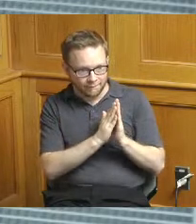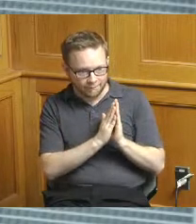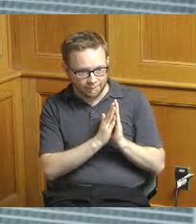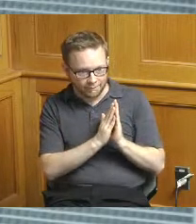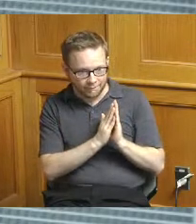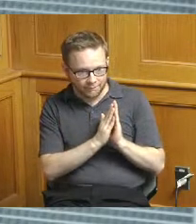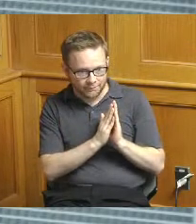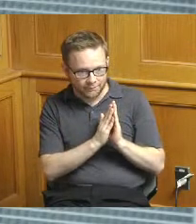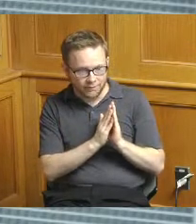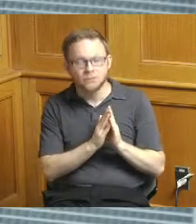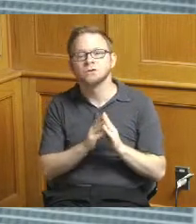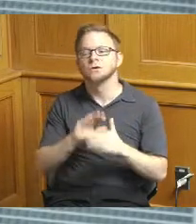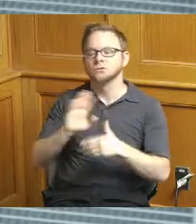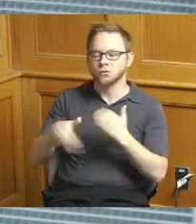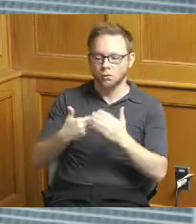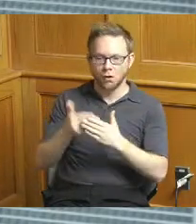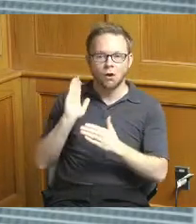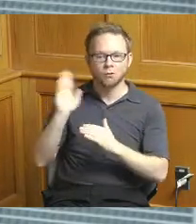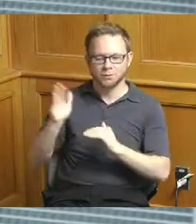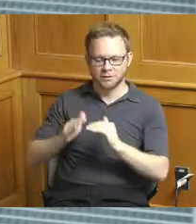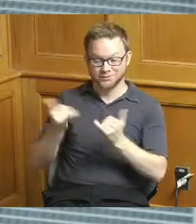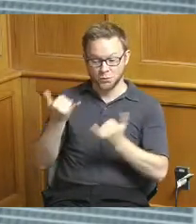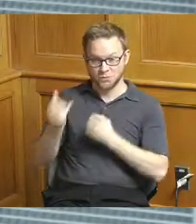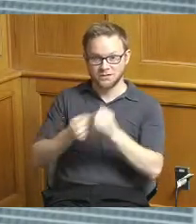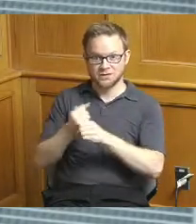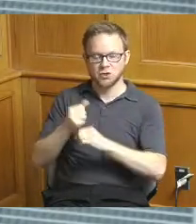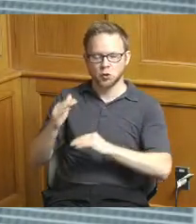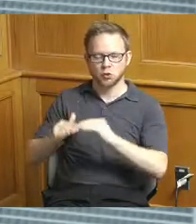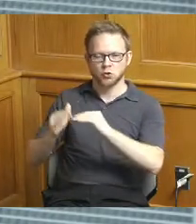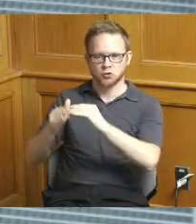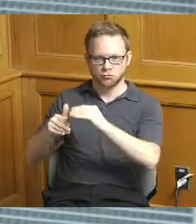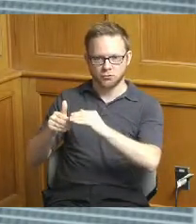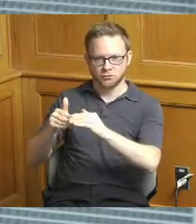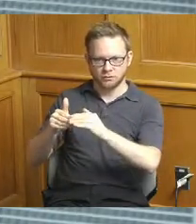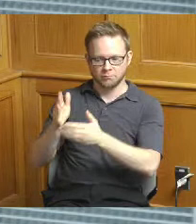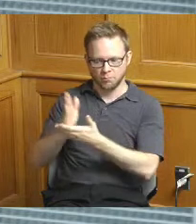okay yeah so they'll all be in construction this year okay which but you know that could then be